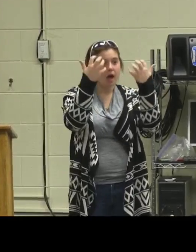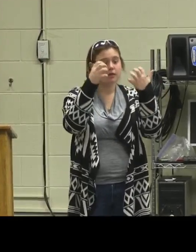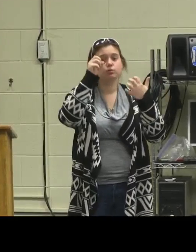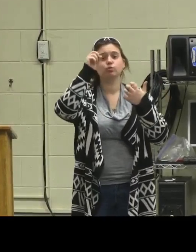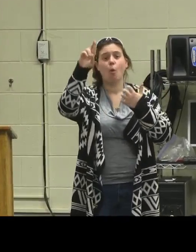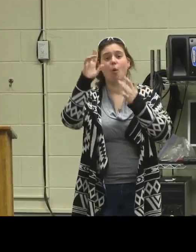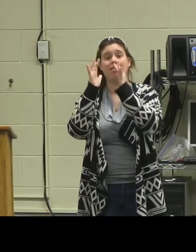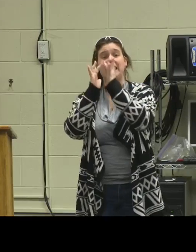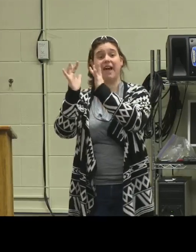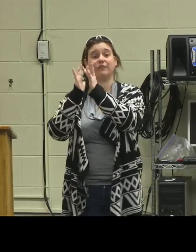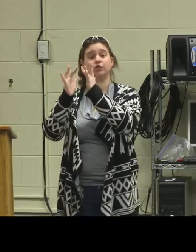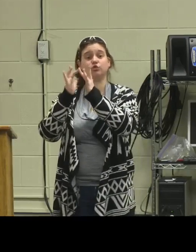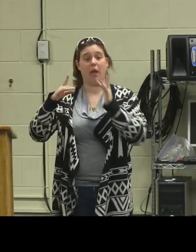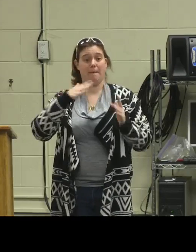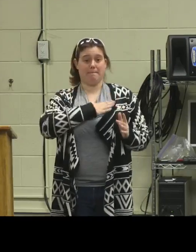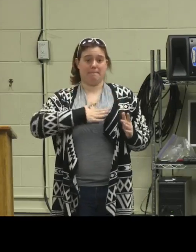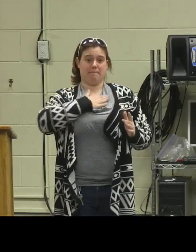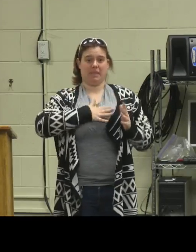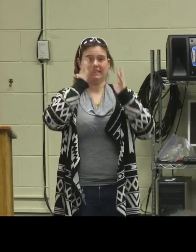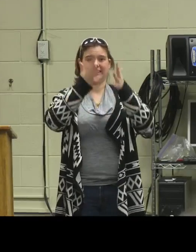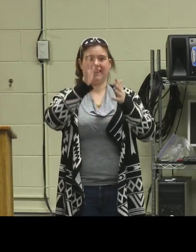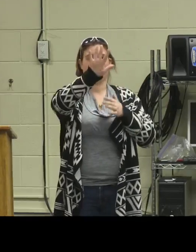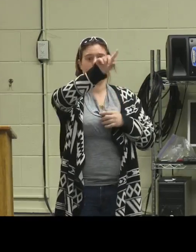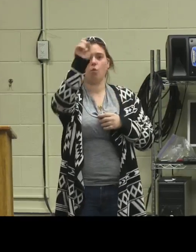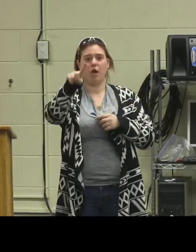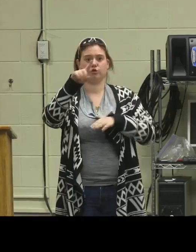If you guys have any questions from the audience,